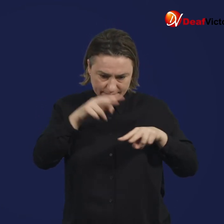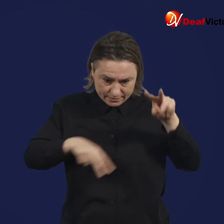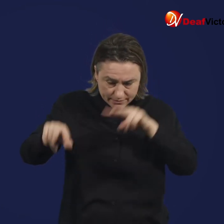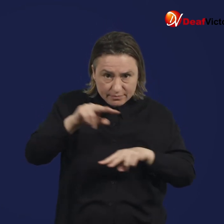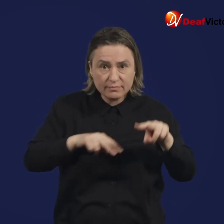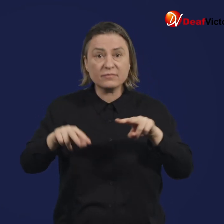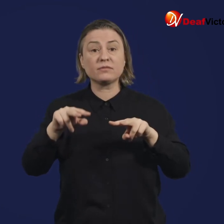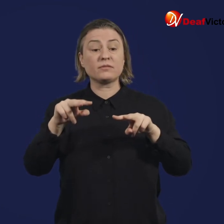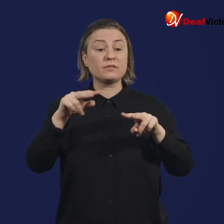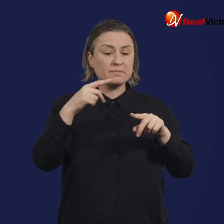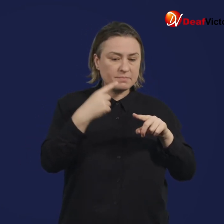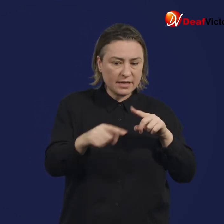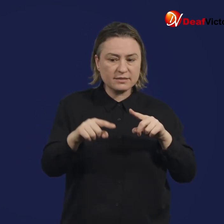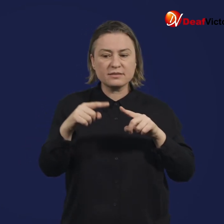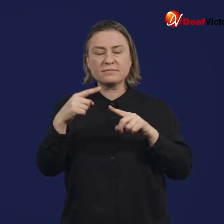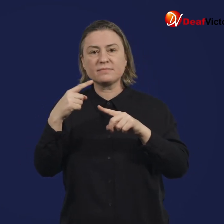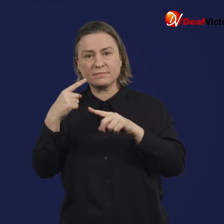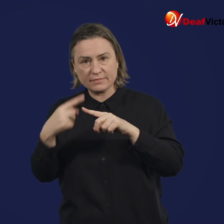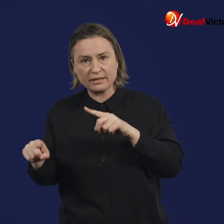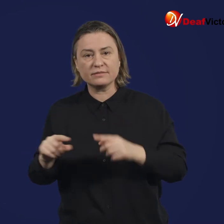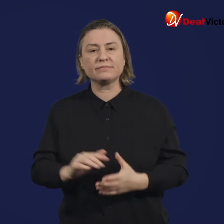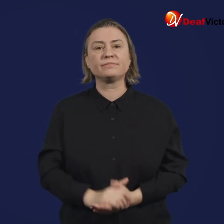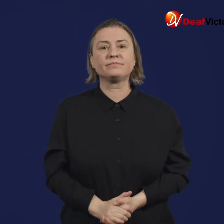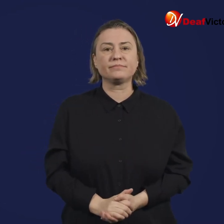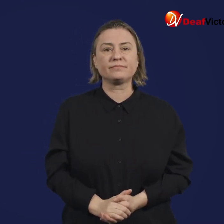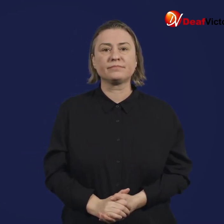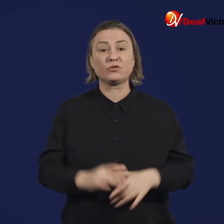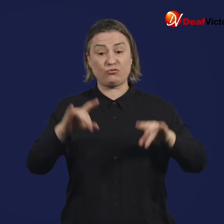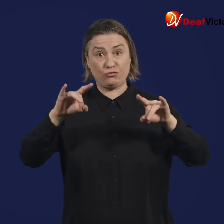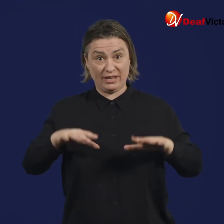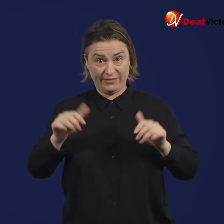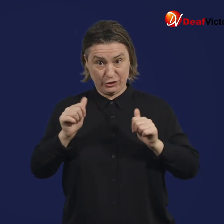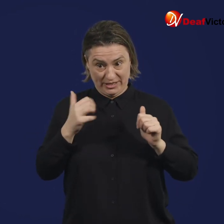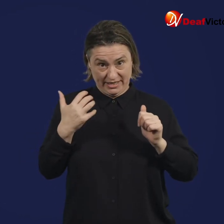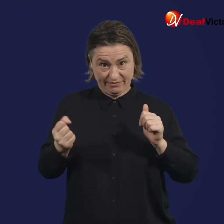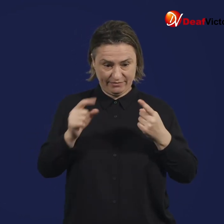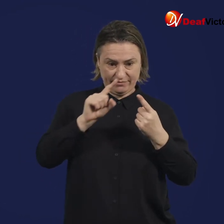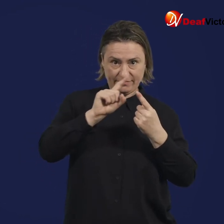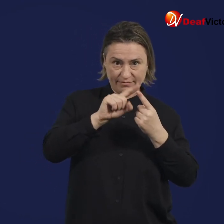The TGA are responsible for the assessment and approval of such vaccines.